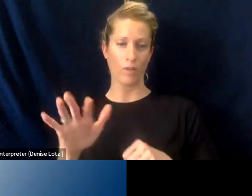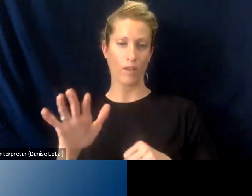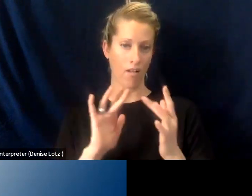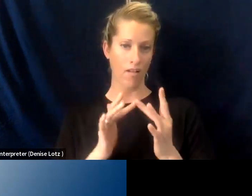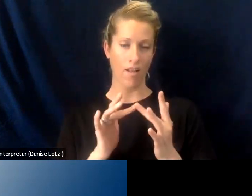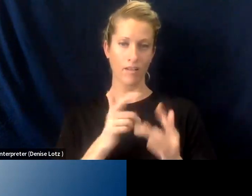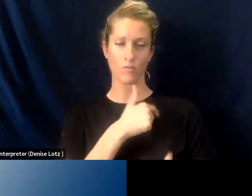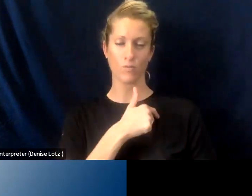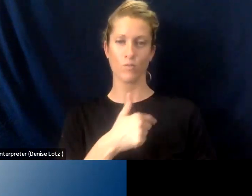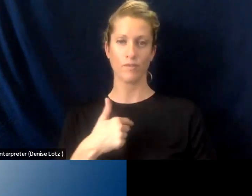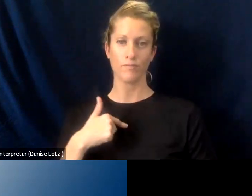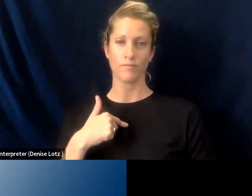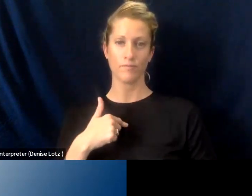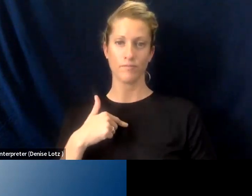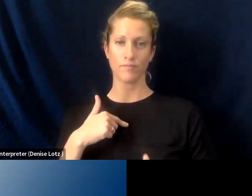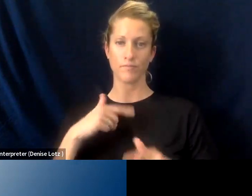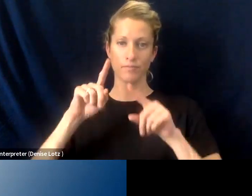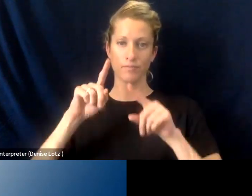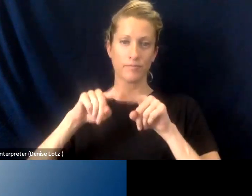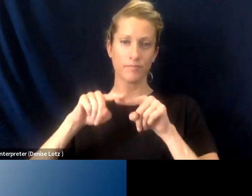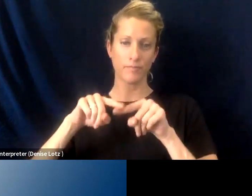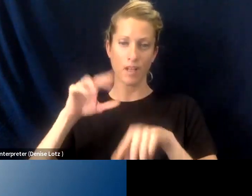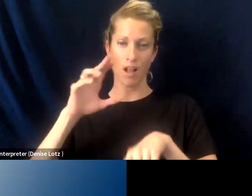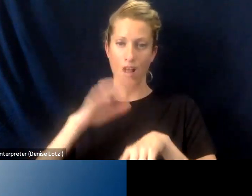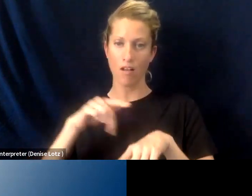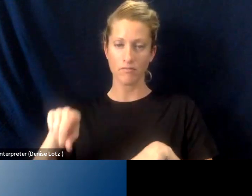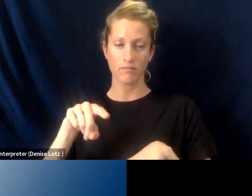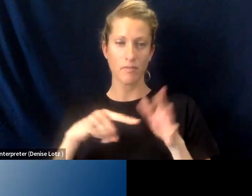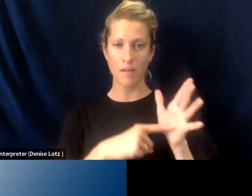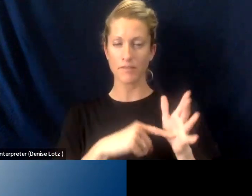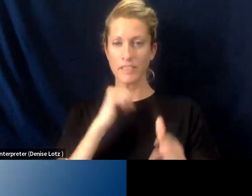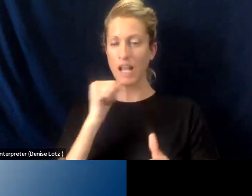We are competency based model so it's not just an online provider.